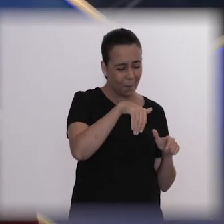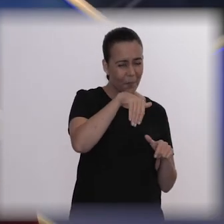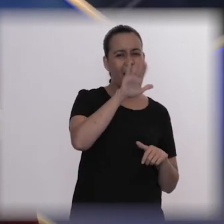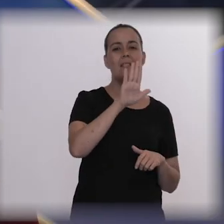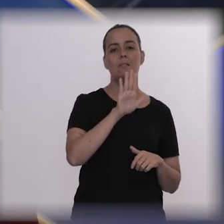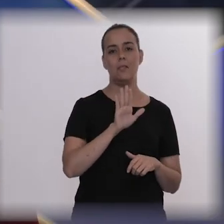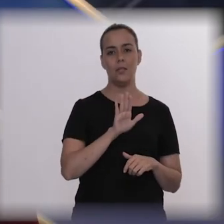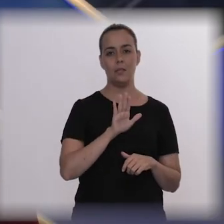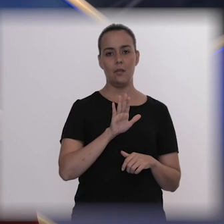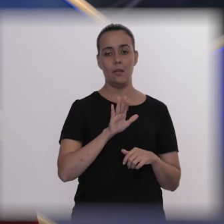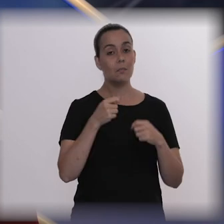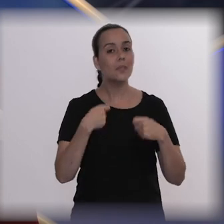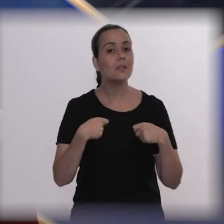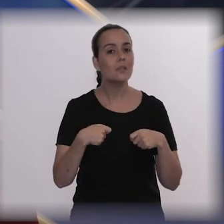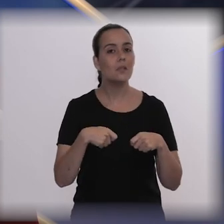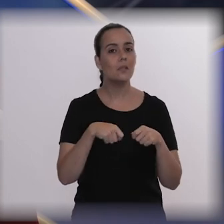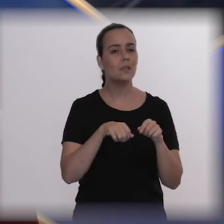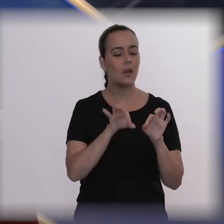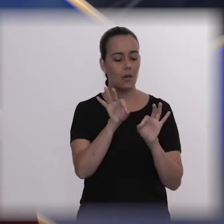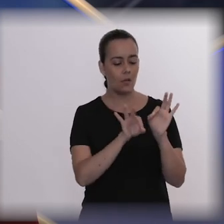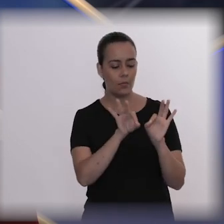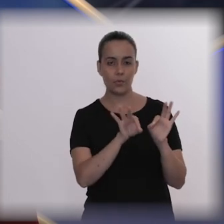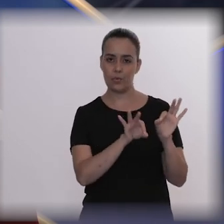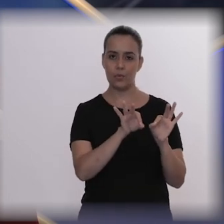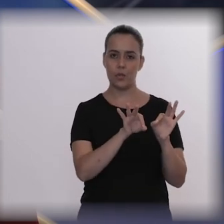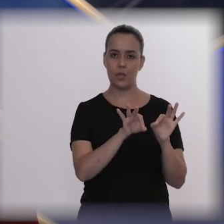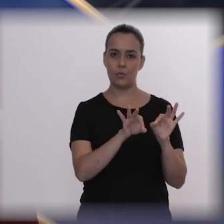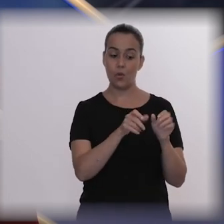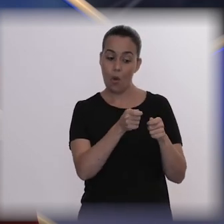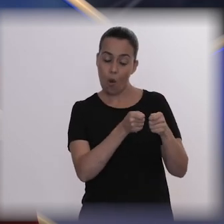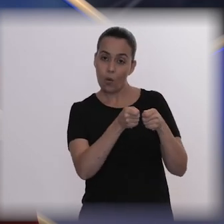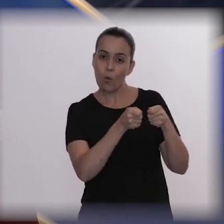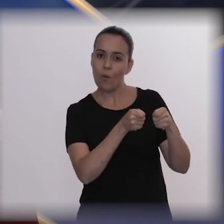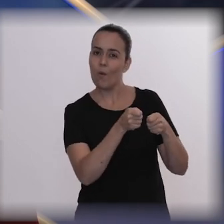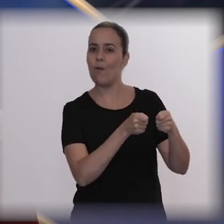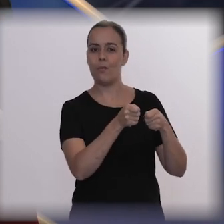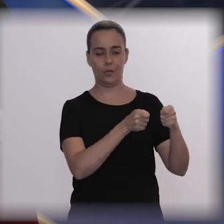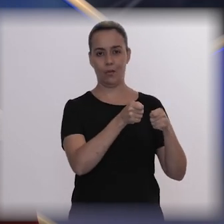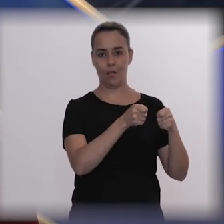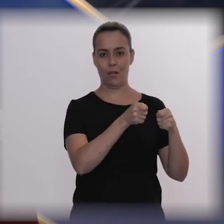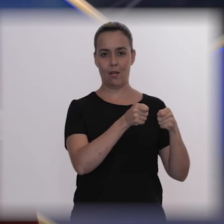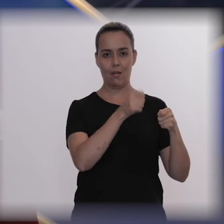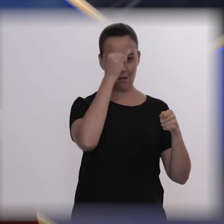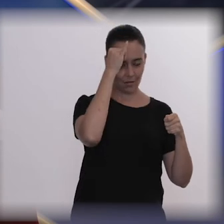to identify, control and treat mental disorders, we reduce suicide.